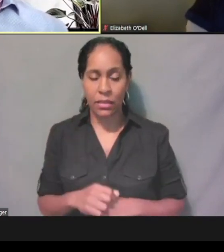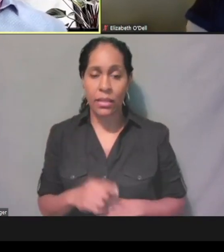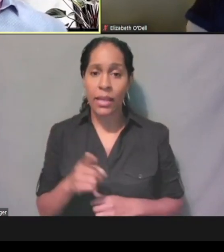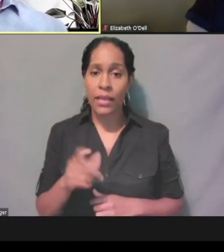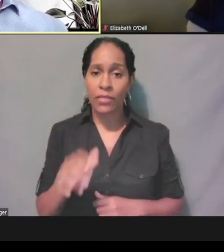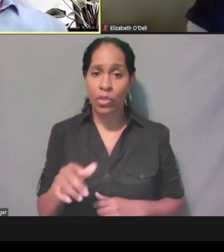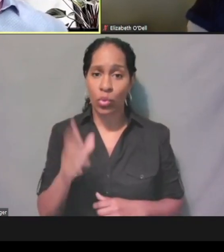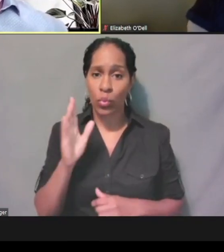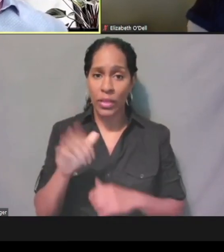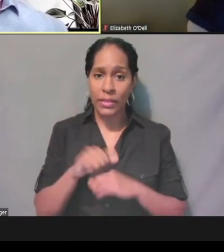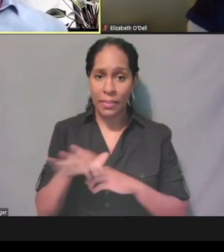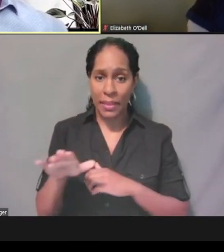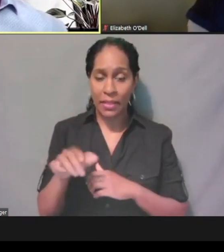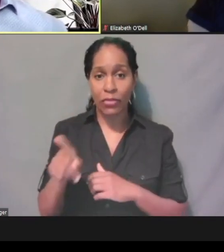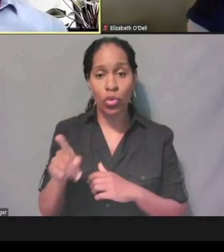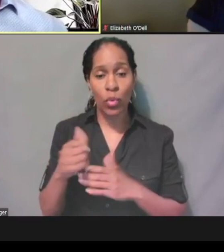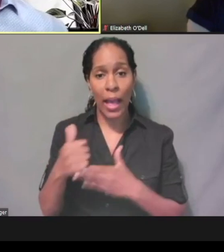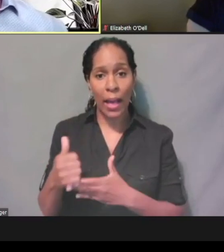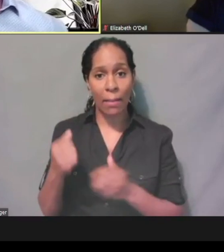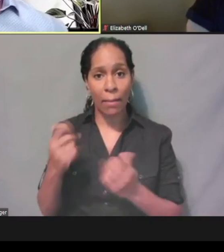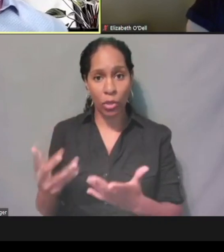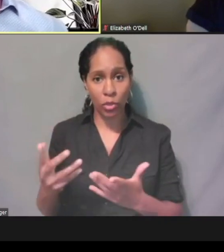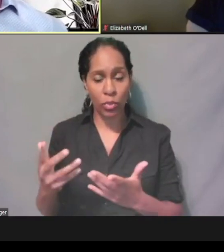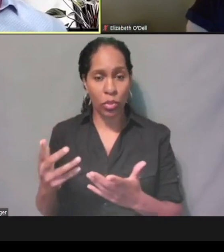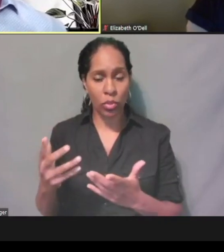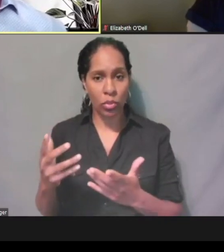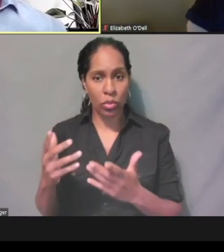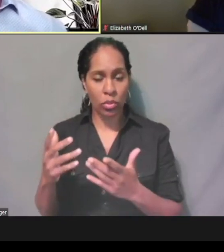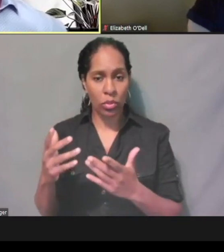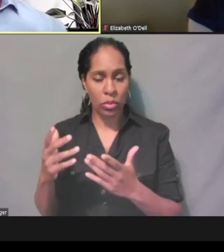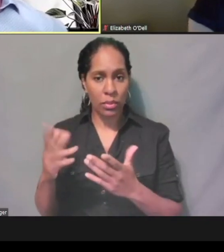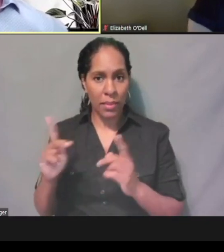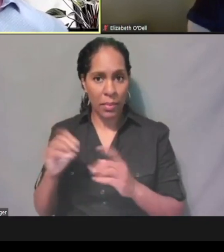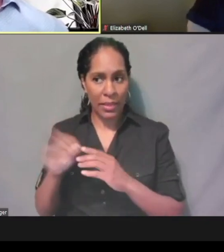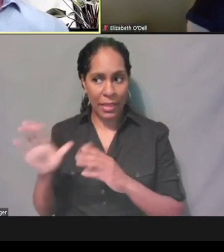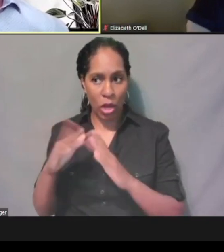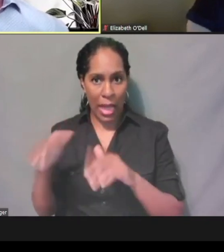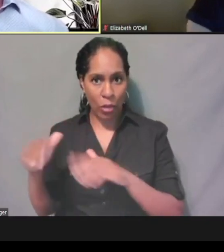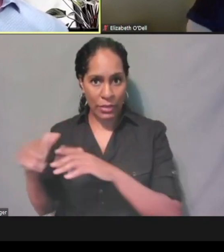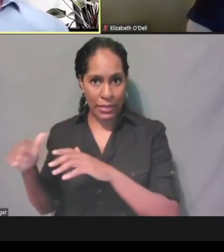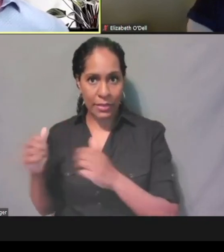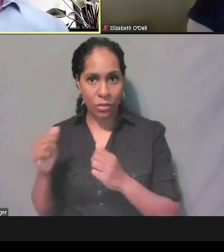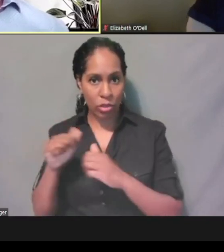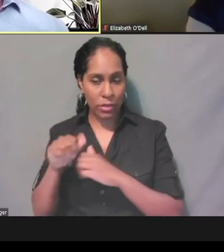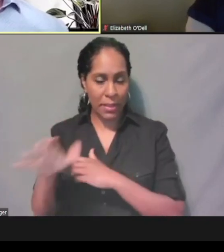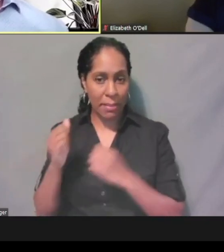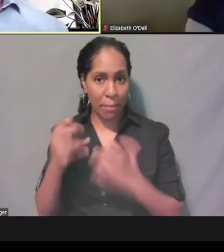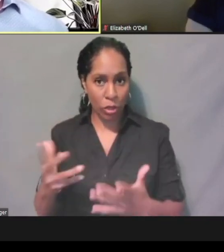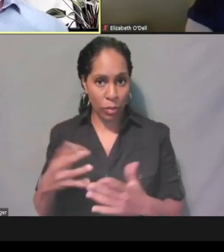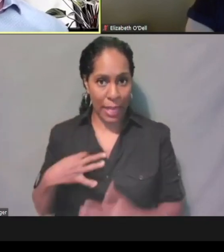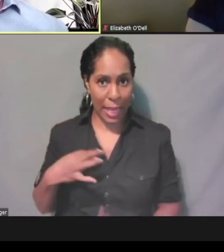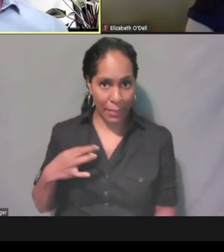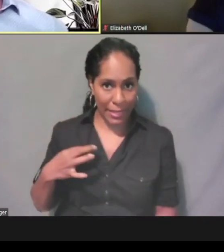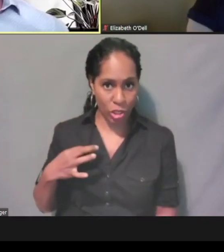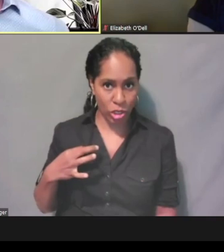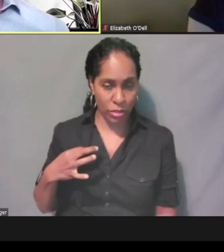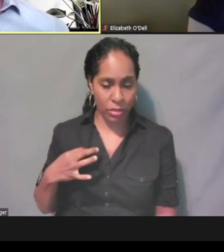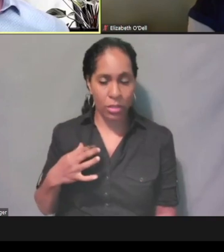If you're assisting multiple households and submitting multiple applications, you need to create a business NCID